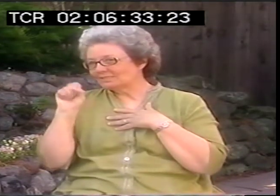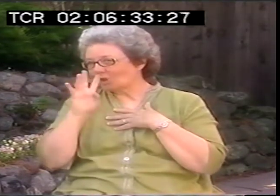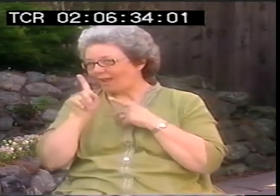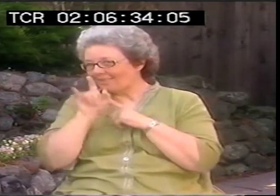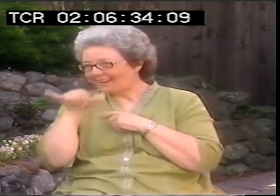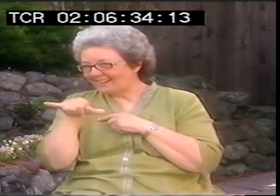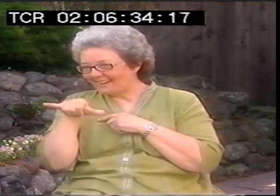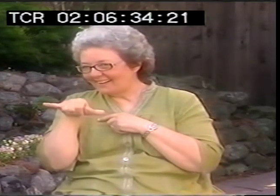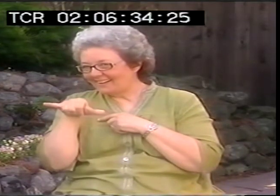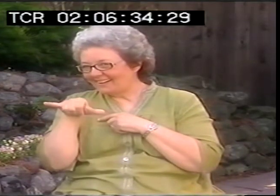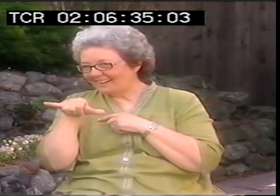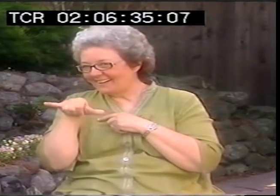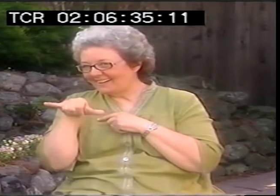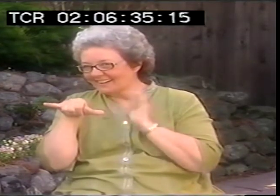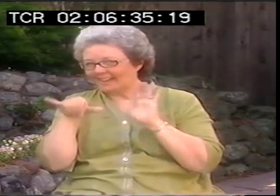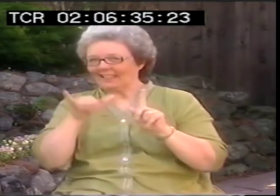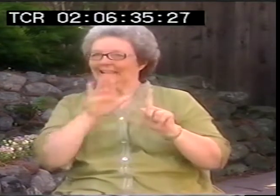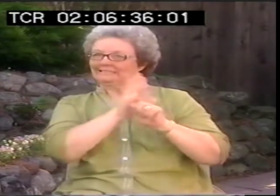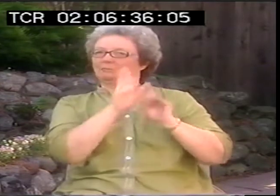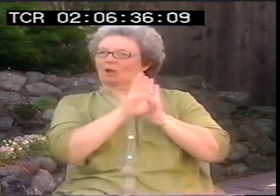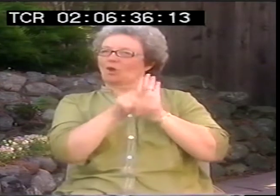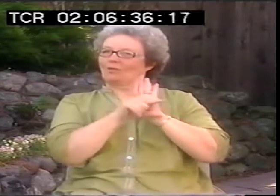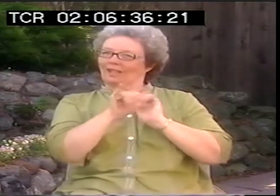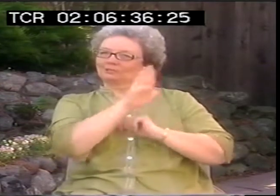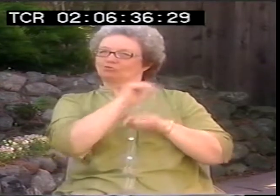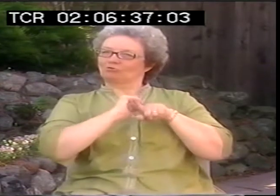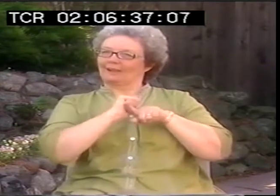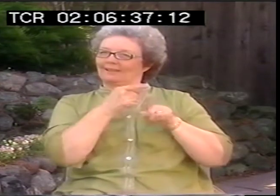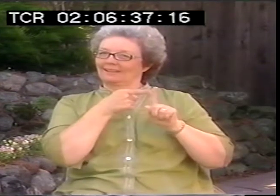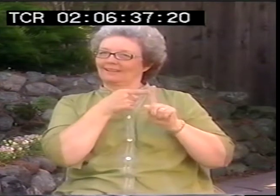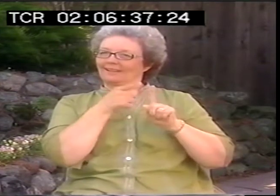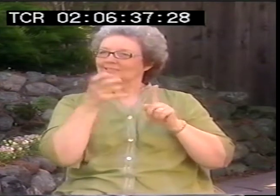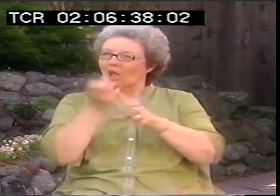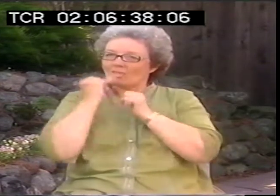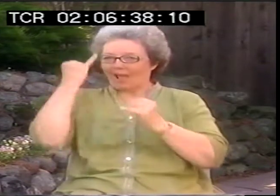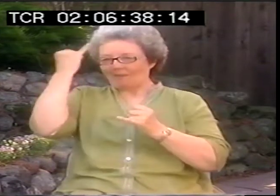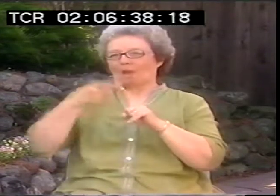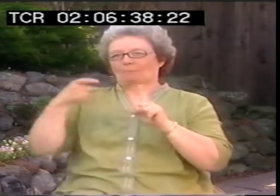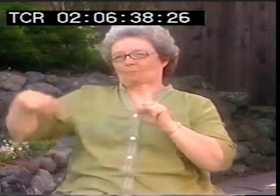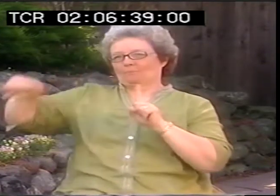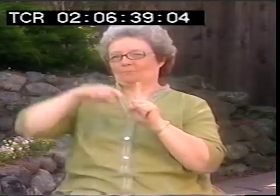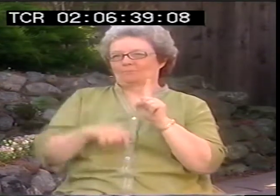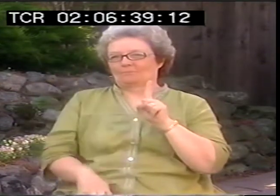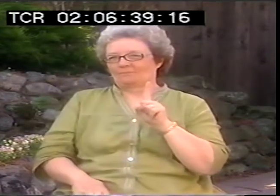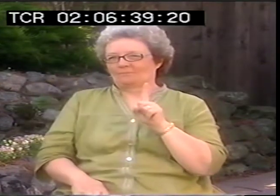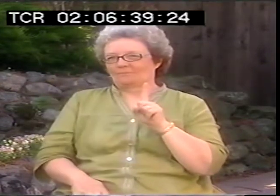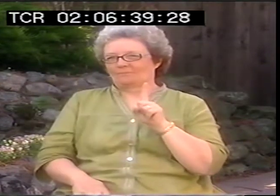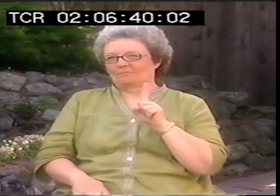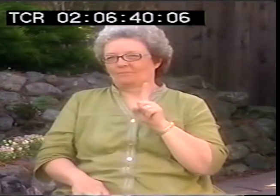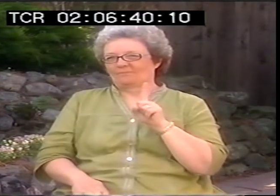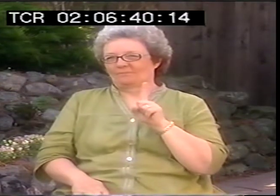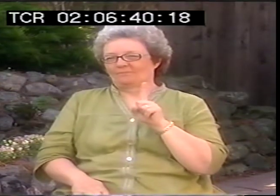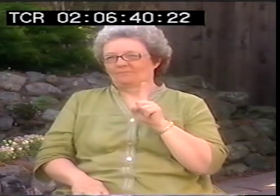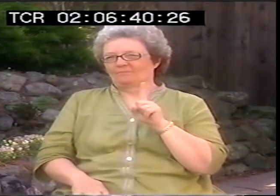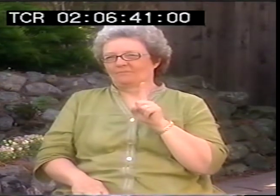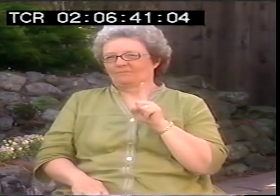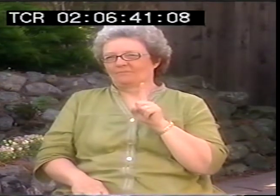I've seen hearing American poets say that. And that's the background and that's the training, and he got the idea from them.